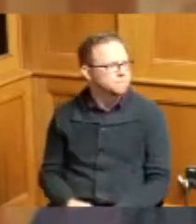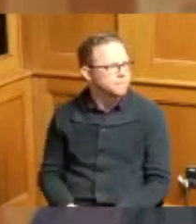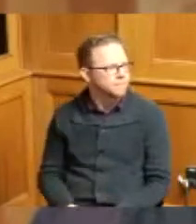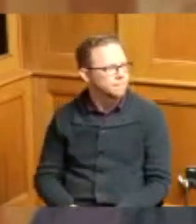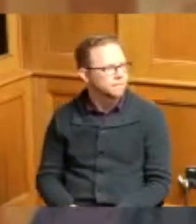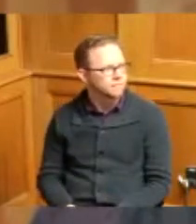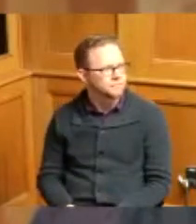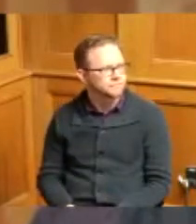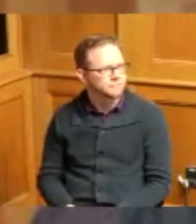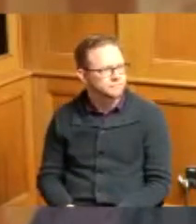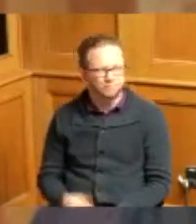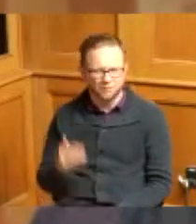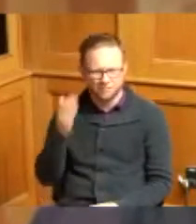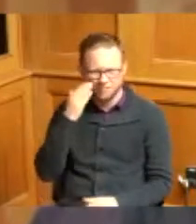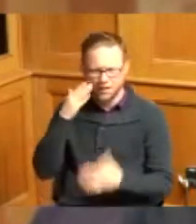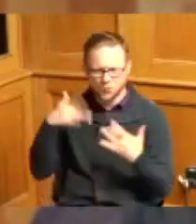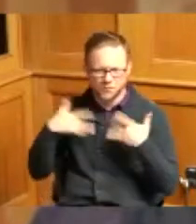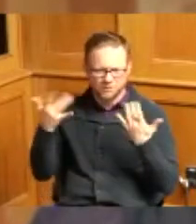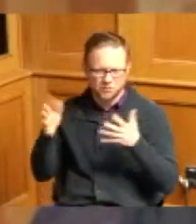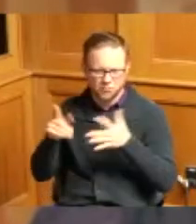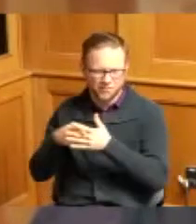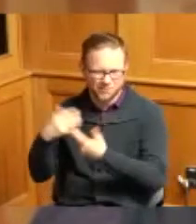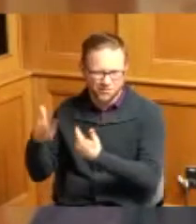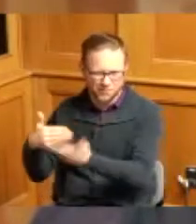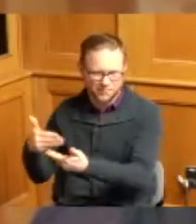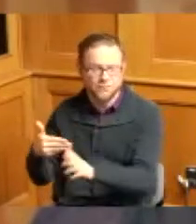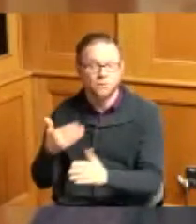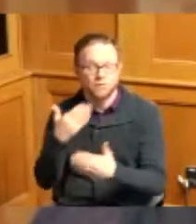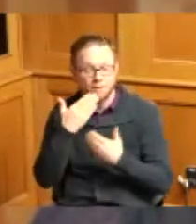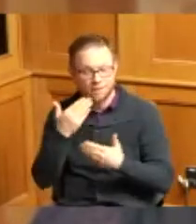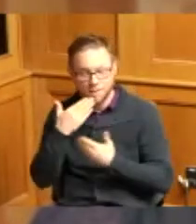there you go so thank you all for signing on to that I think it's important that the county